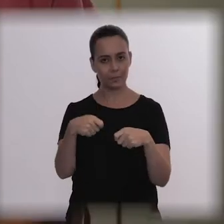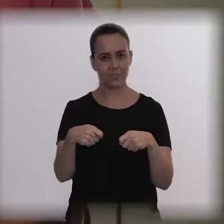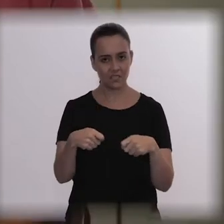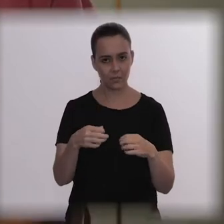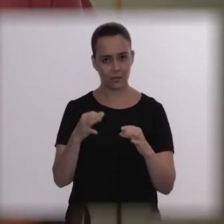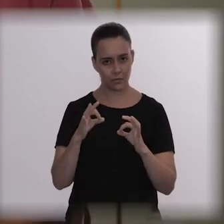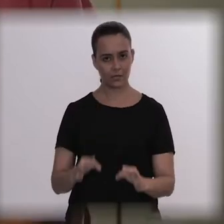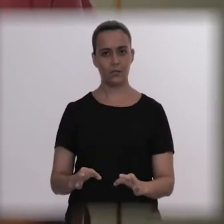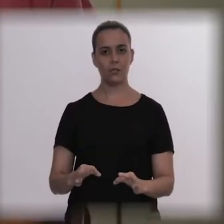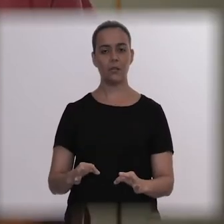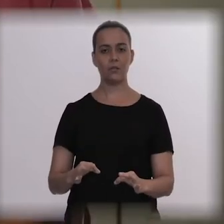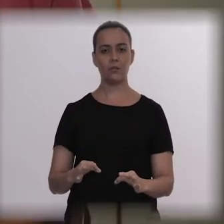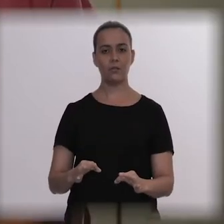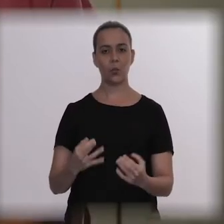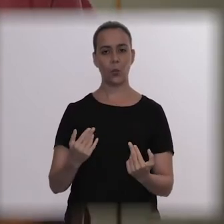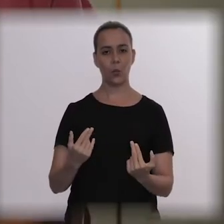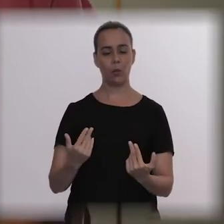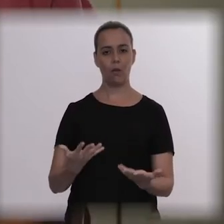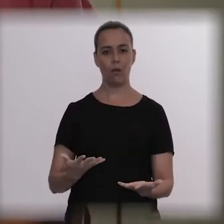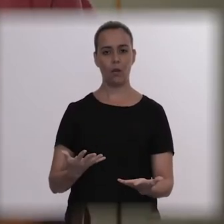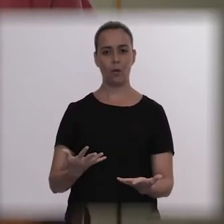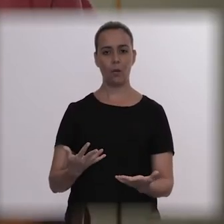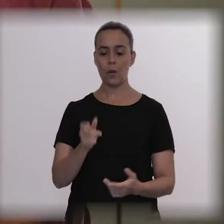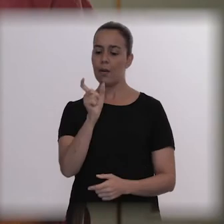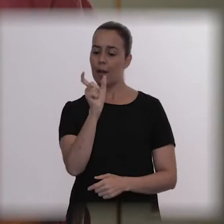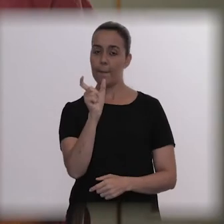Well, the word suicide has always been around in my house.